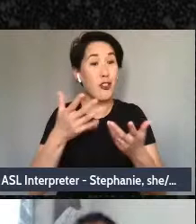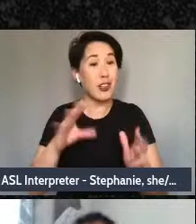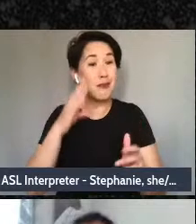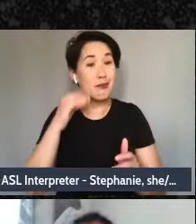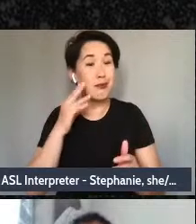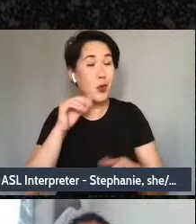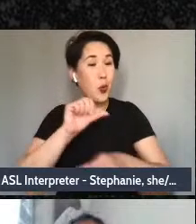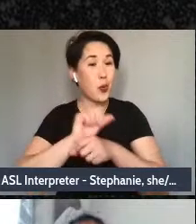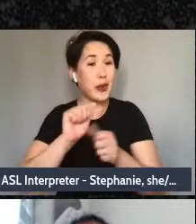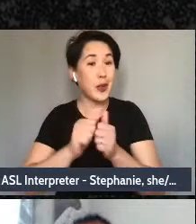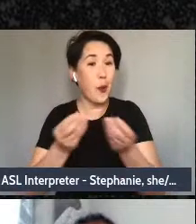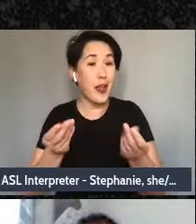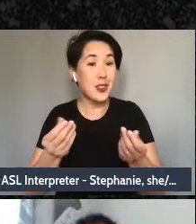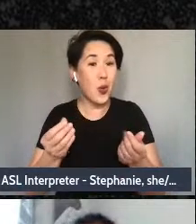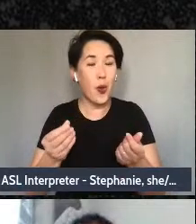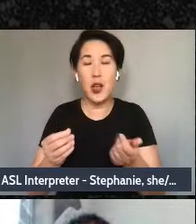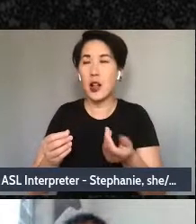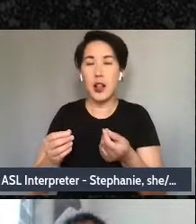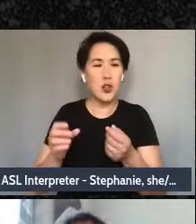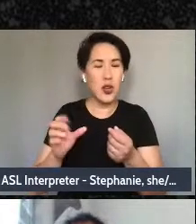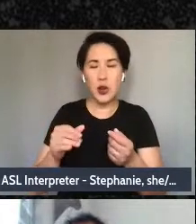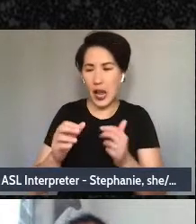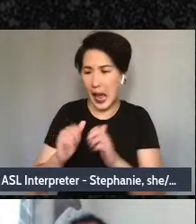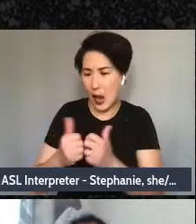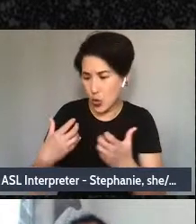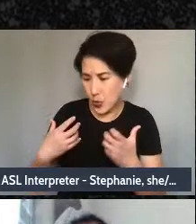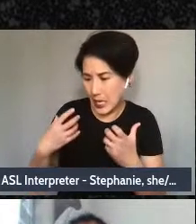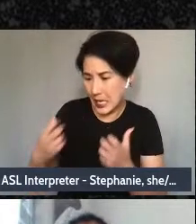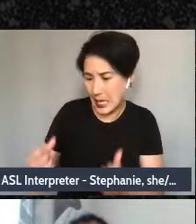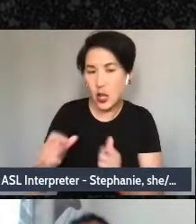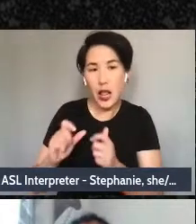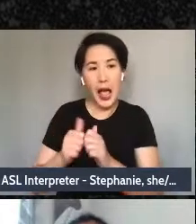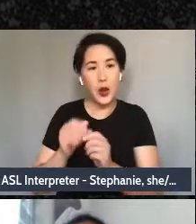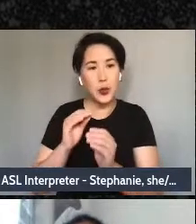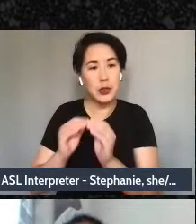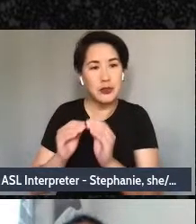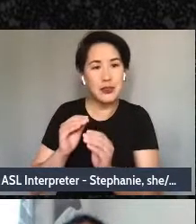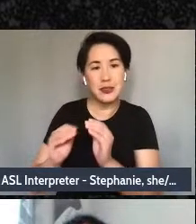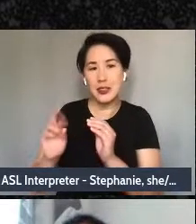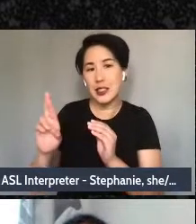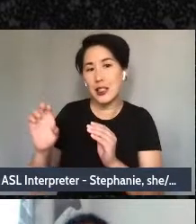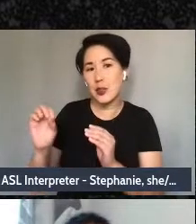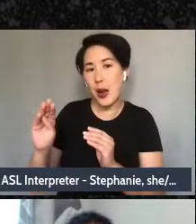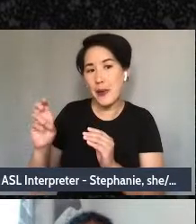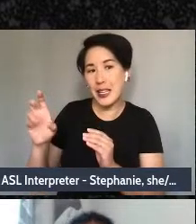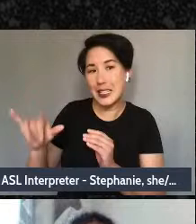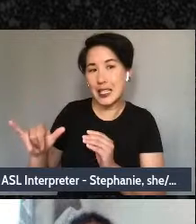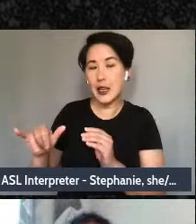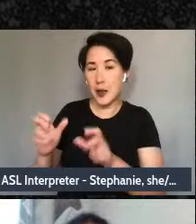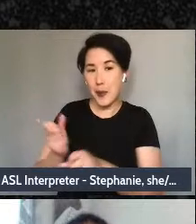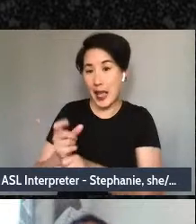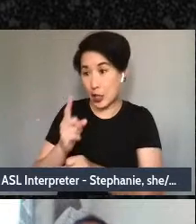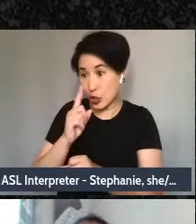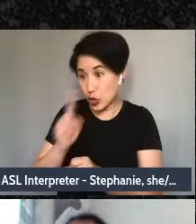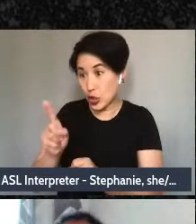we are growing these things from?” So that we can create healthier trees-trees that serve us,